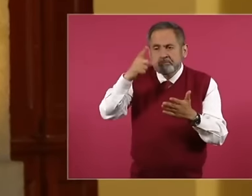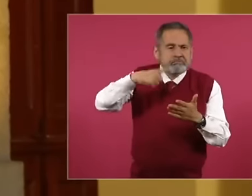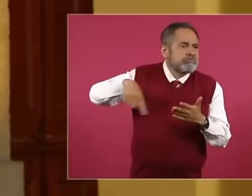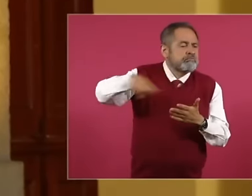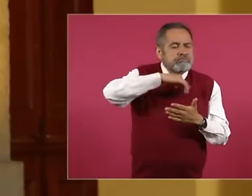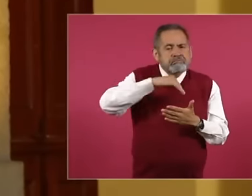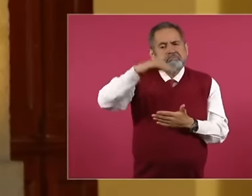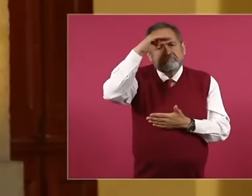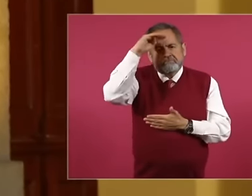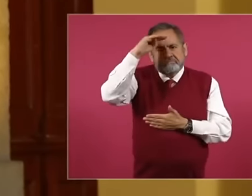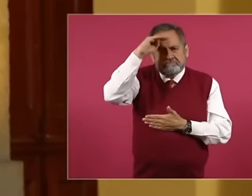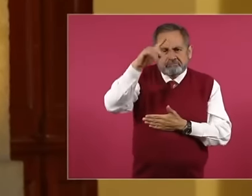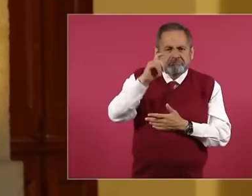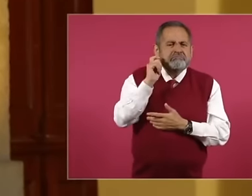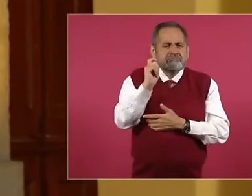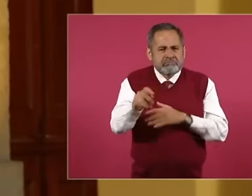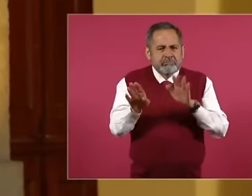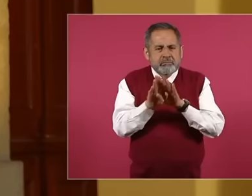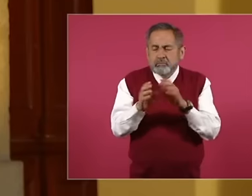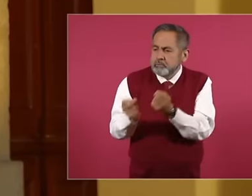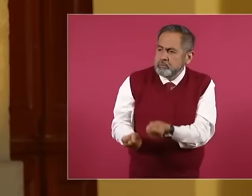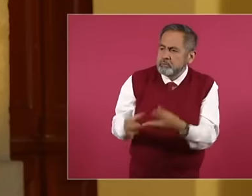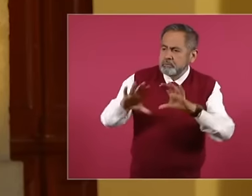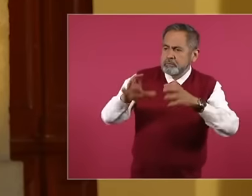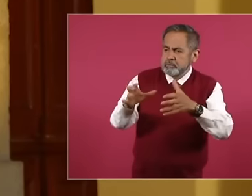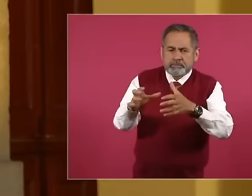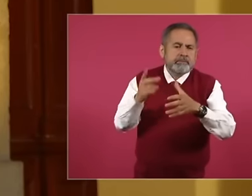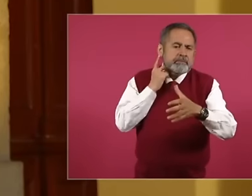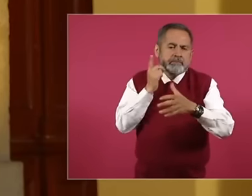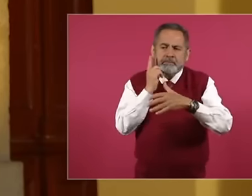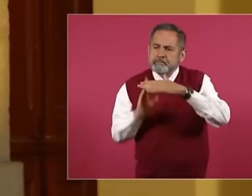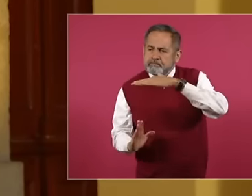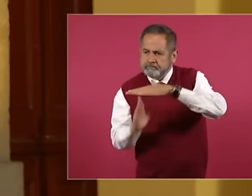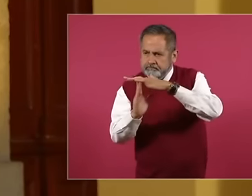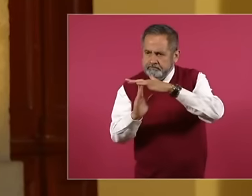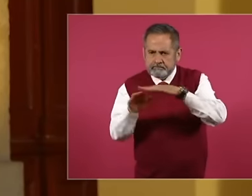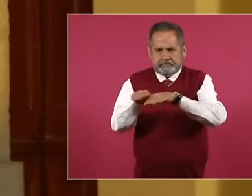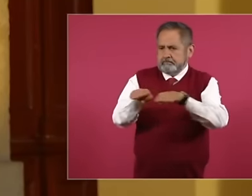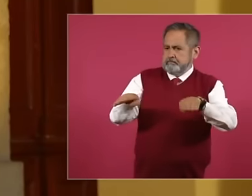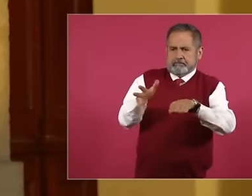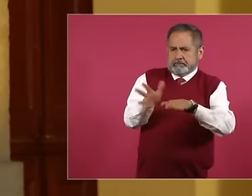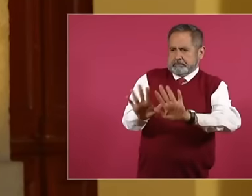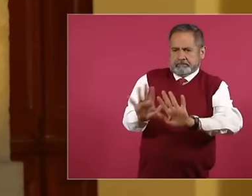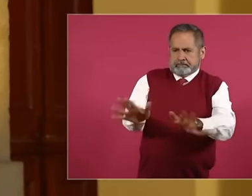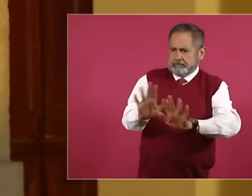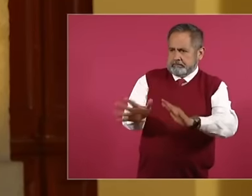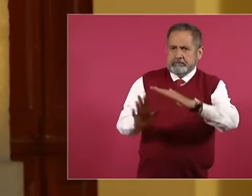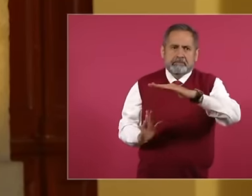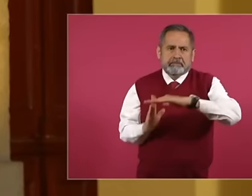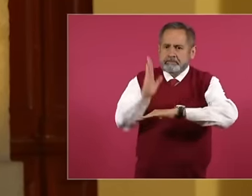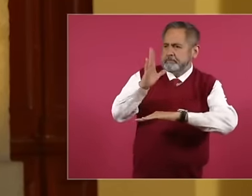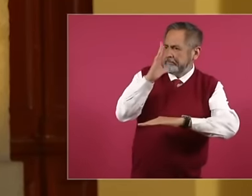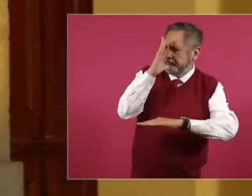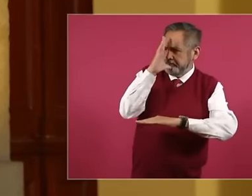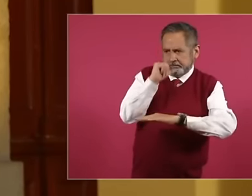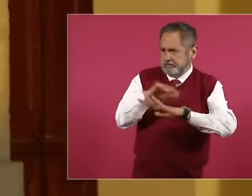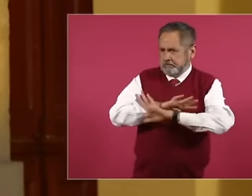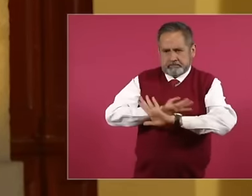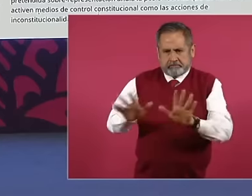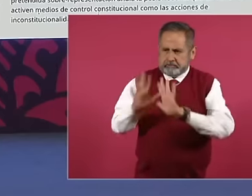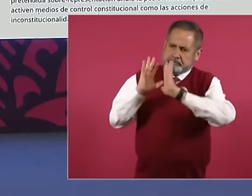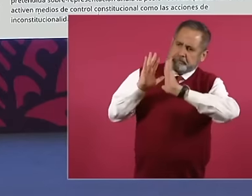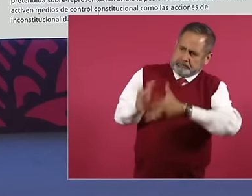that the ceilings of overrepresentation are applicable to all